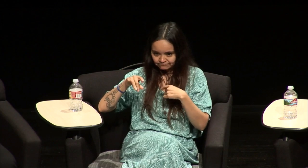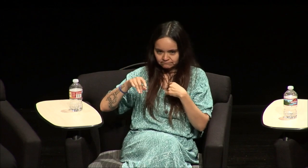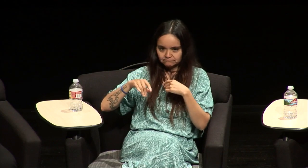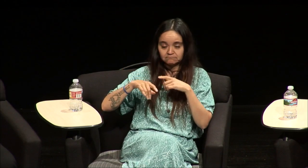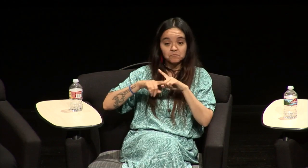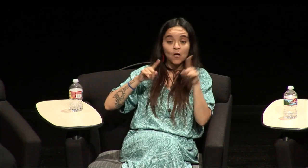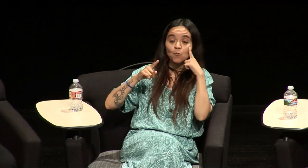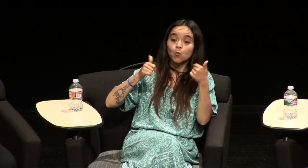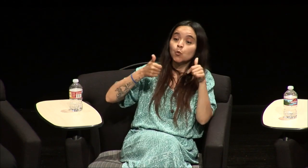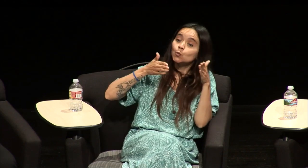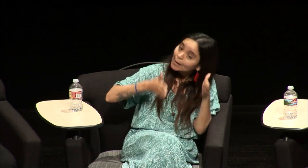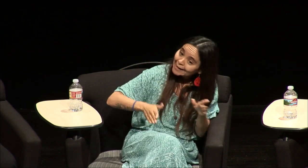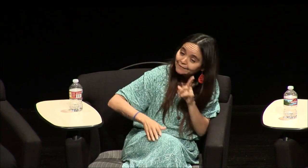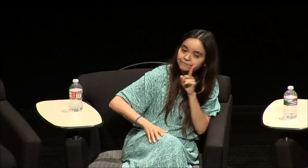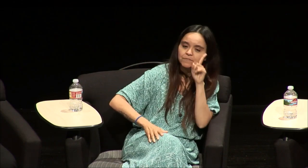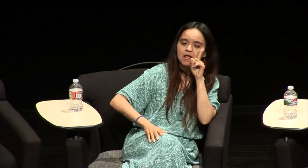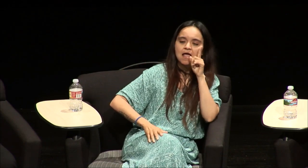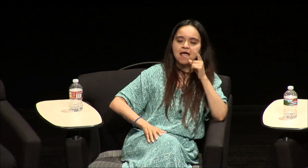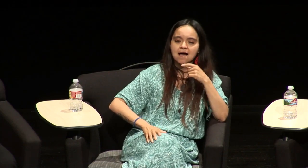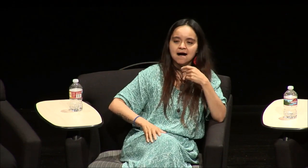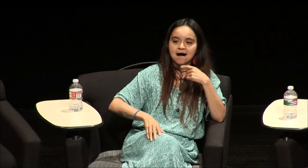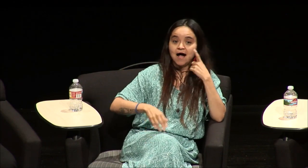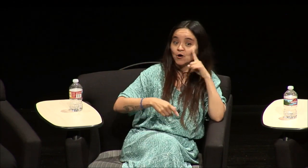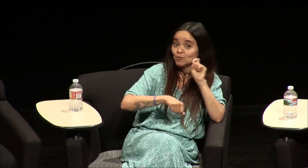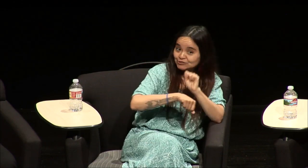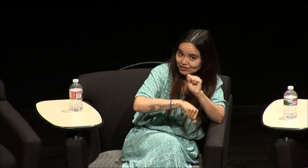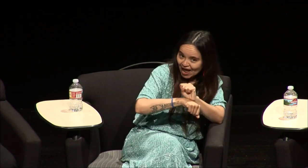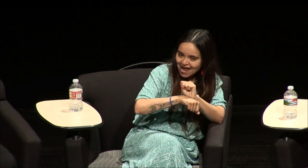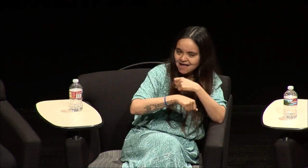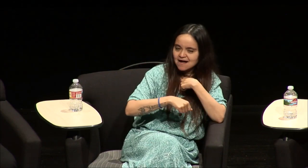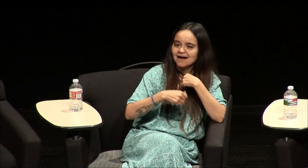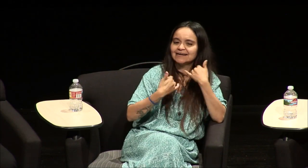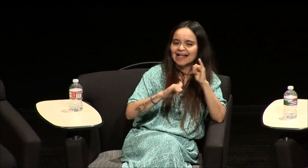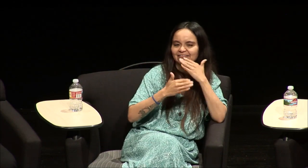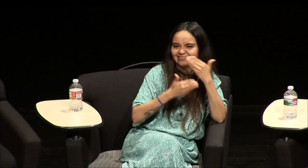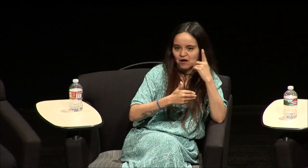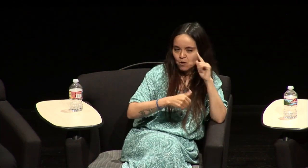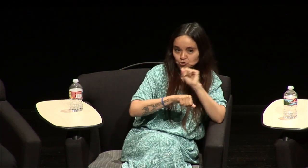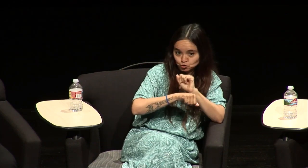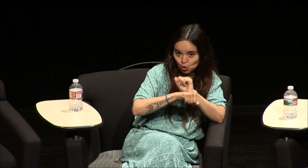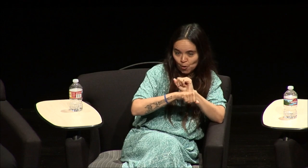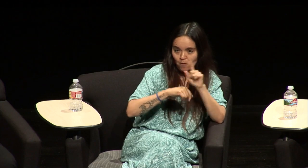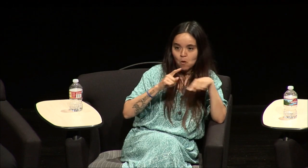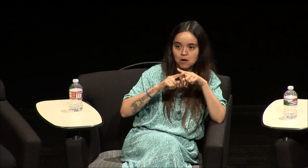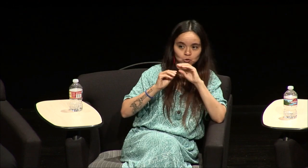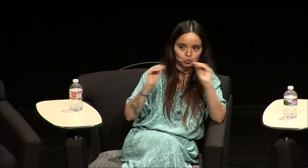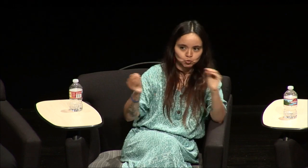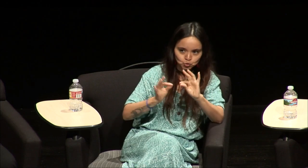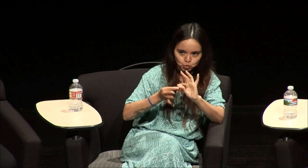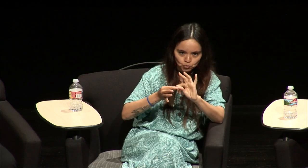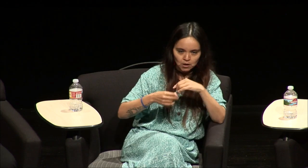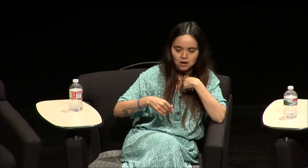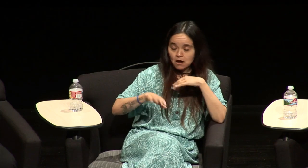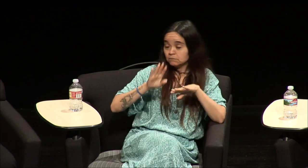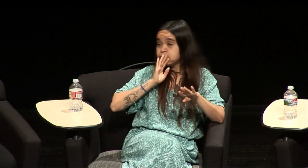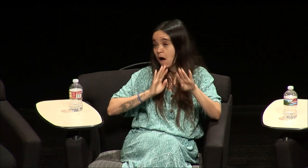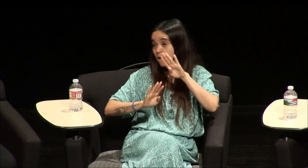who I am in one way I'm deaf and I'm thankful for the work that I do I do